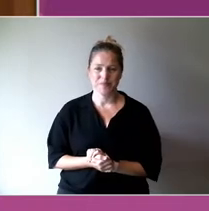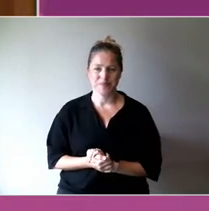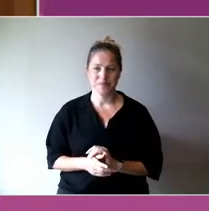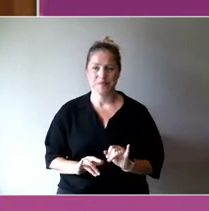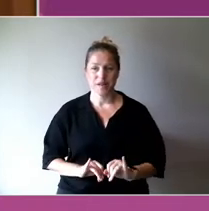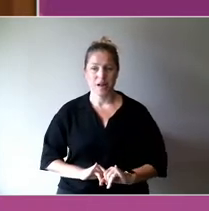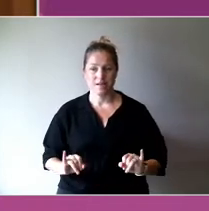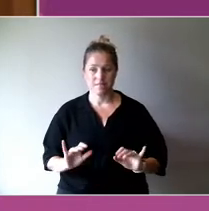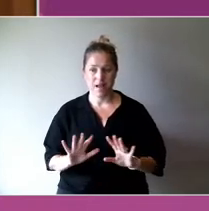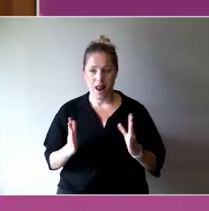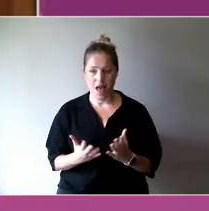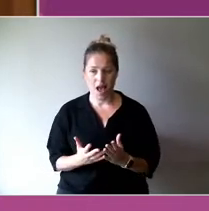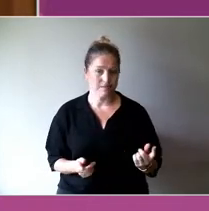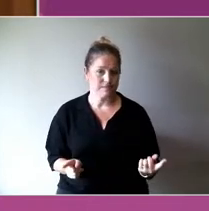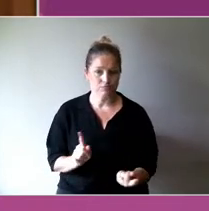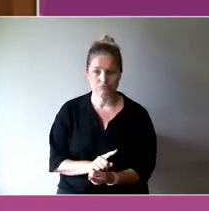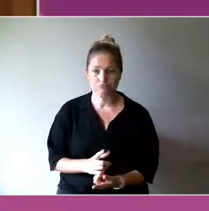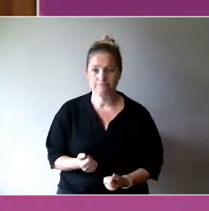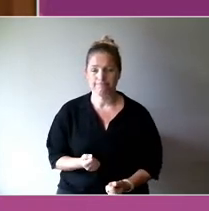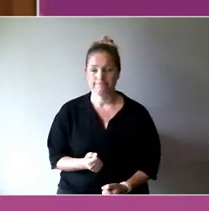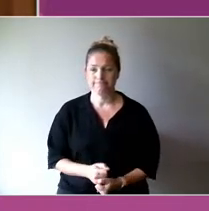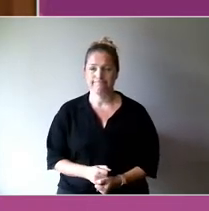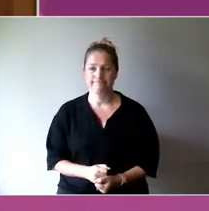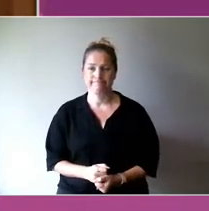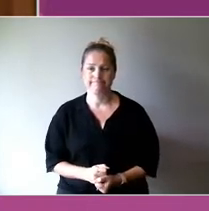It stopped us from going places and doing things.